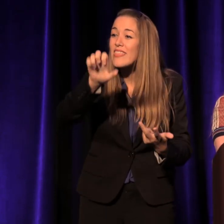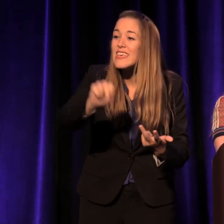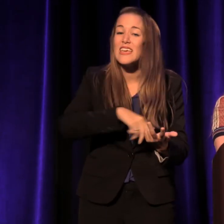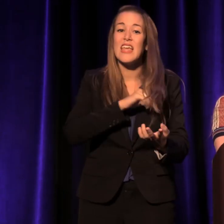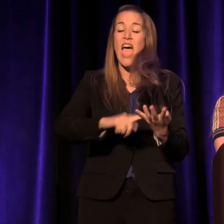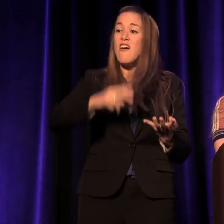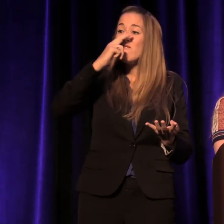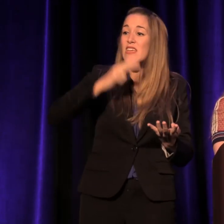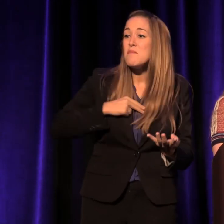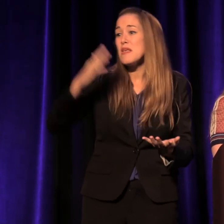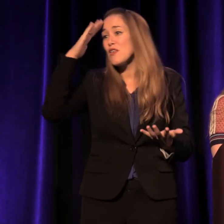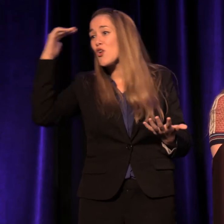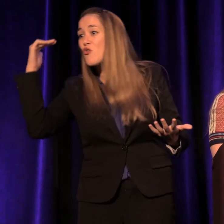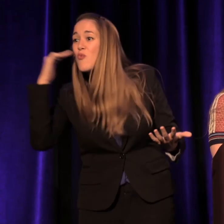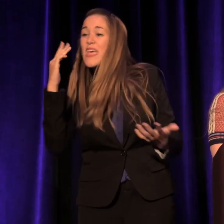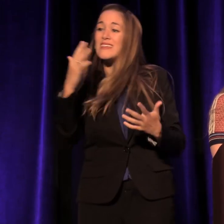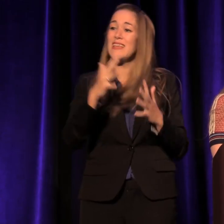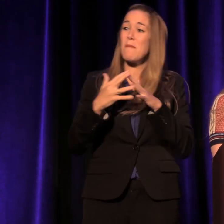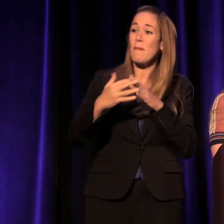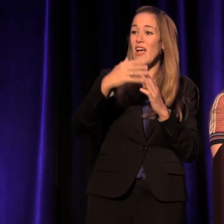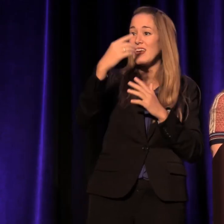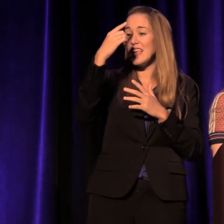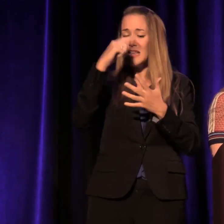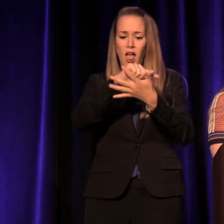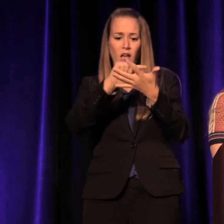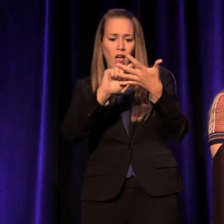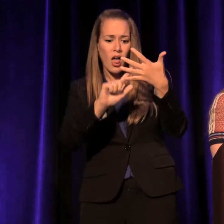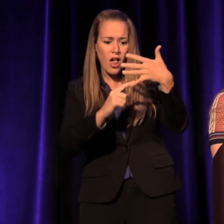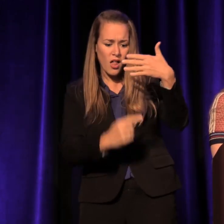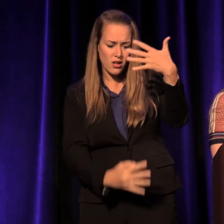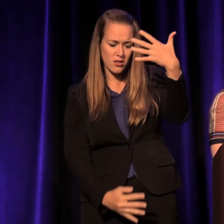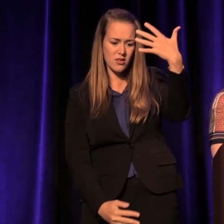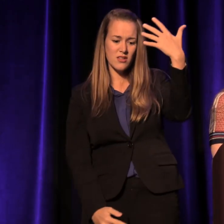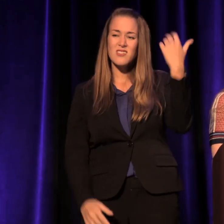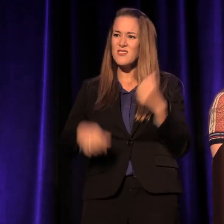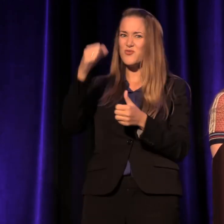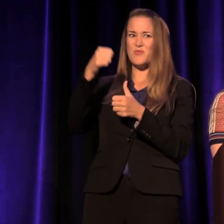and American Indians, and more and more. Remember America?